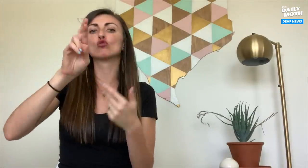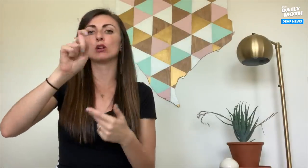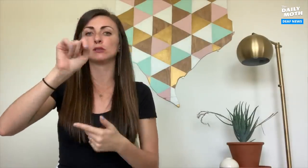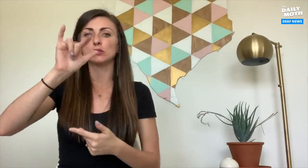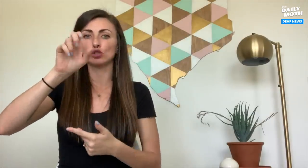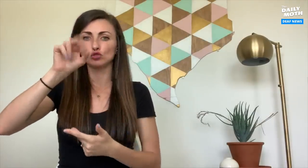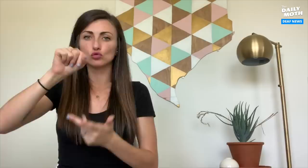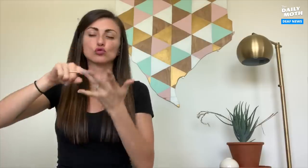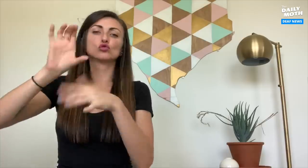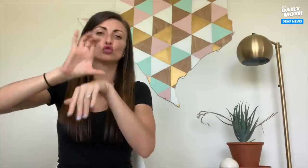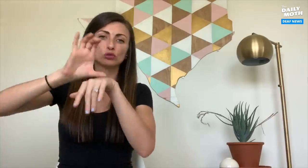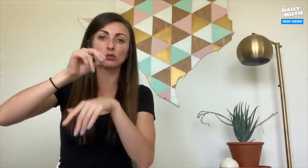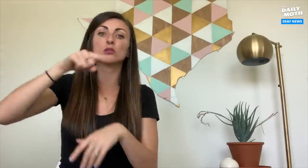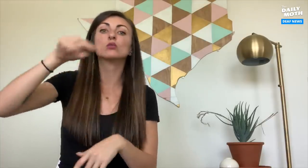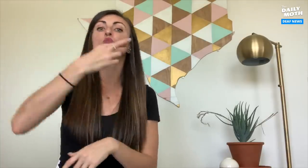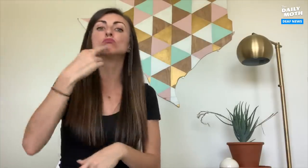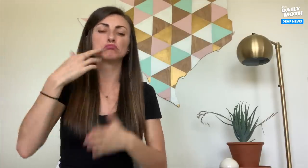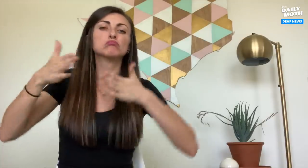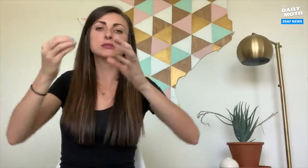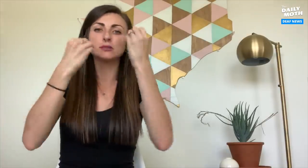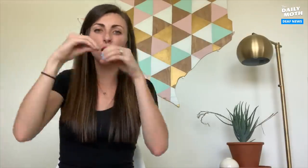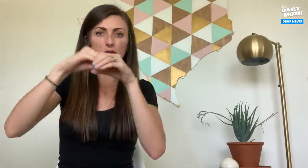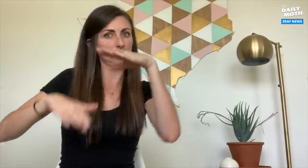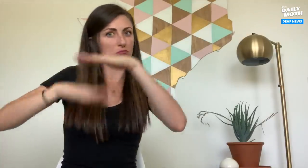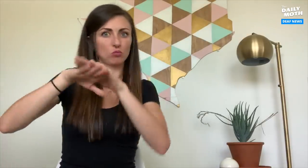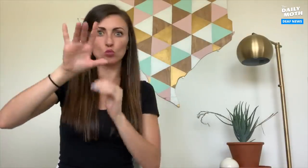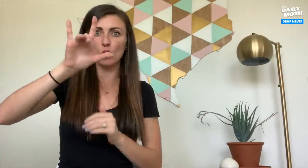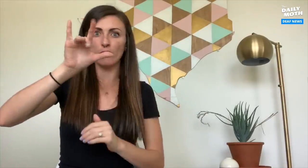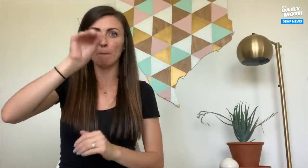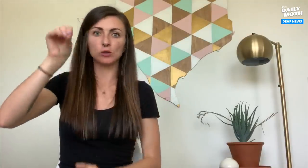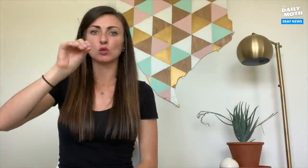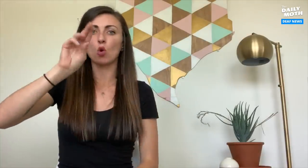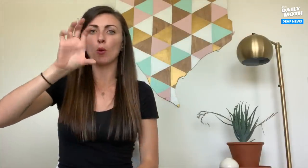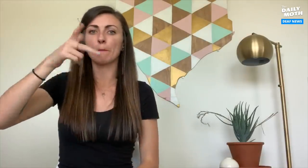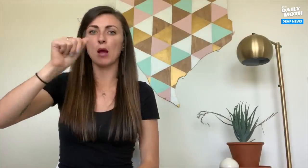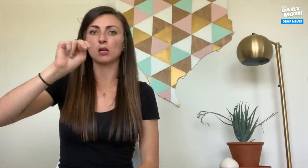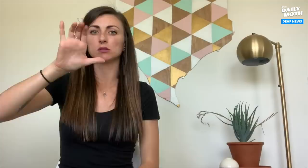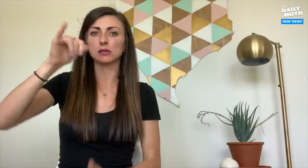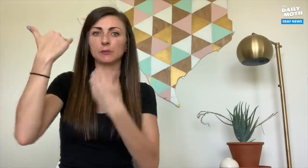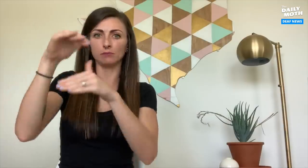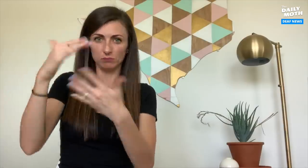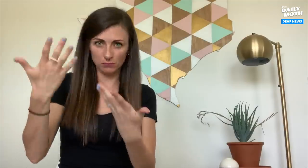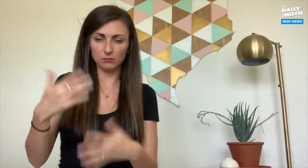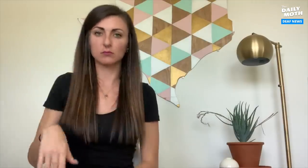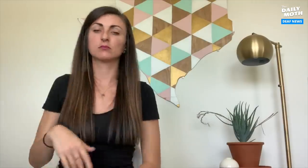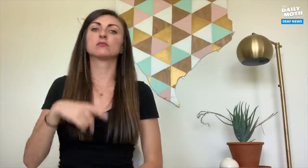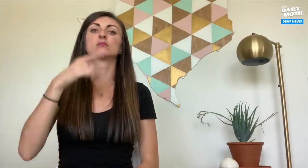retailers, churches, and restaurants who will allow dine-ins at only 25% occupancy limit.